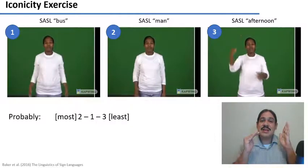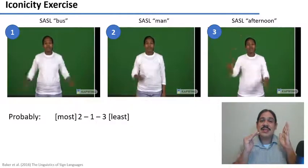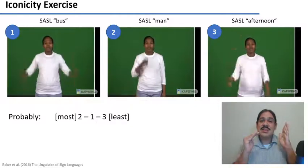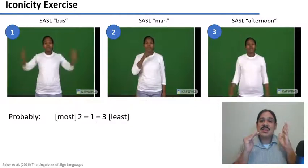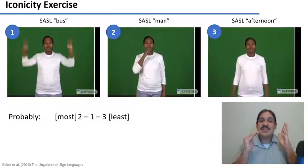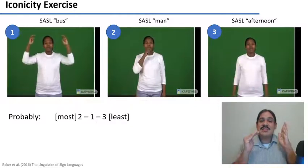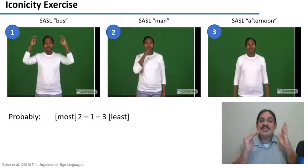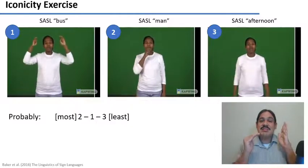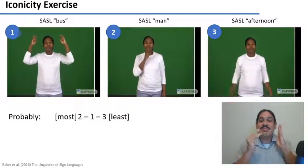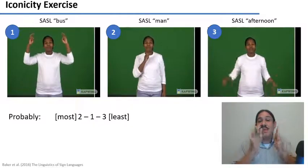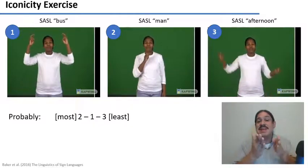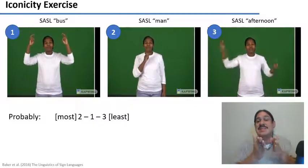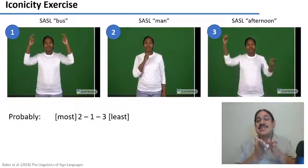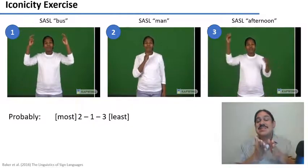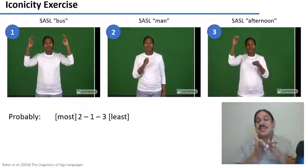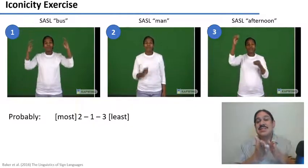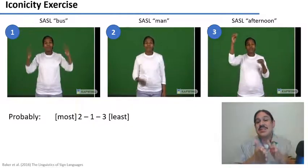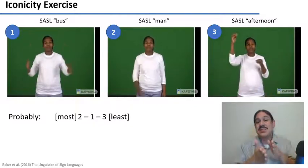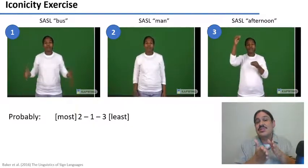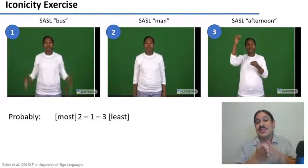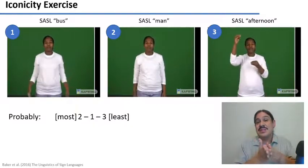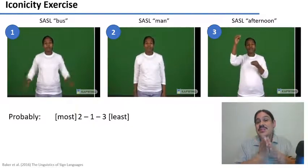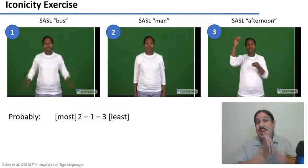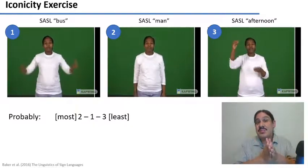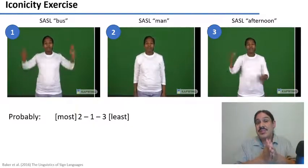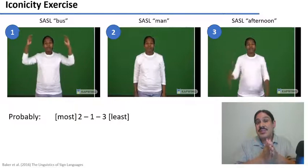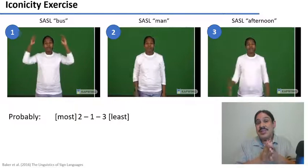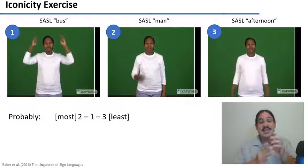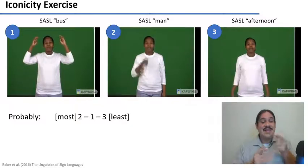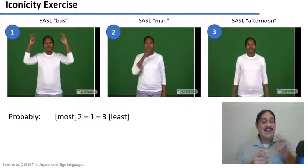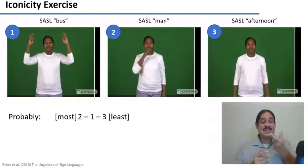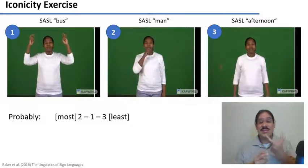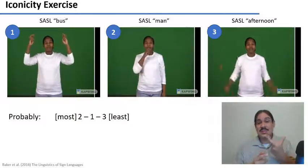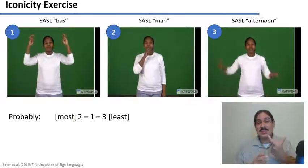here's a final example. this is a word